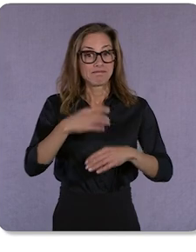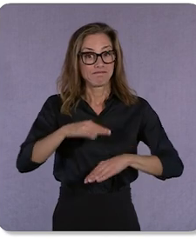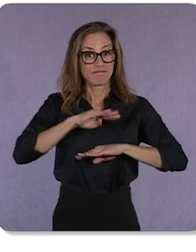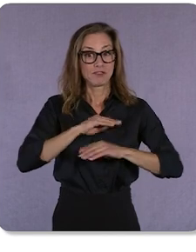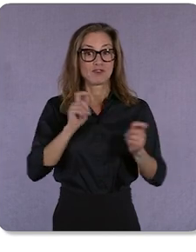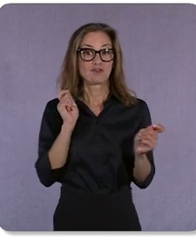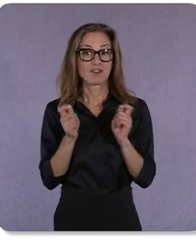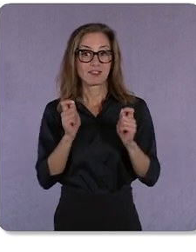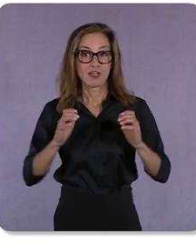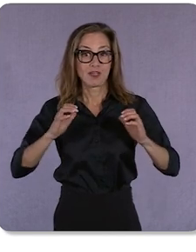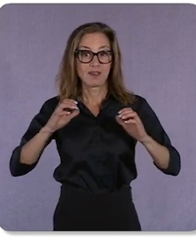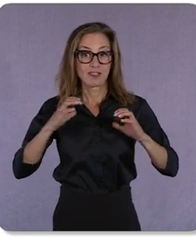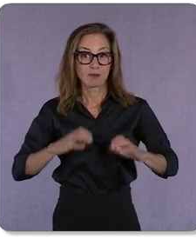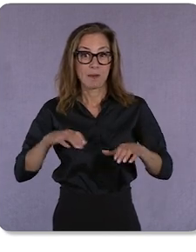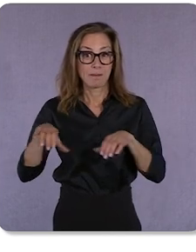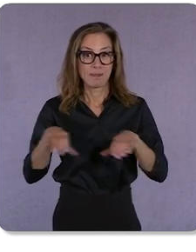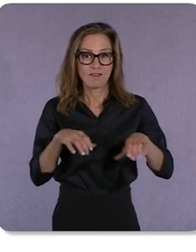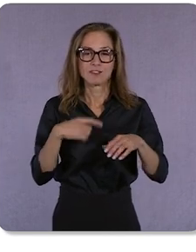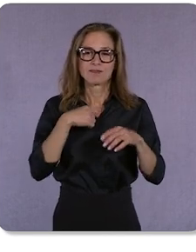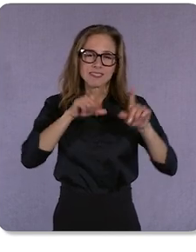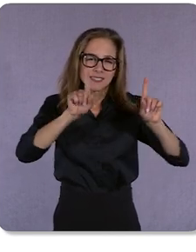we’re actively testing new highly-visual